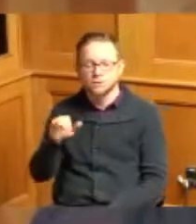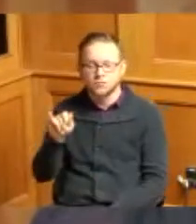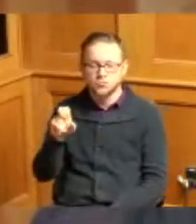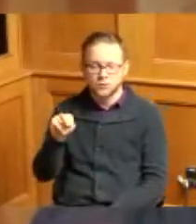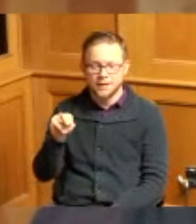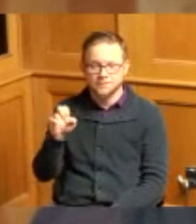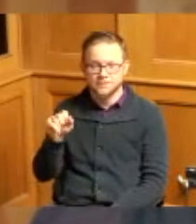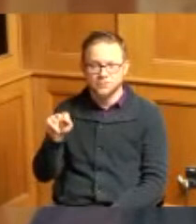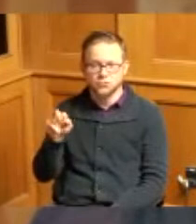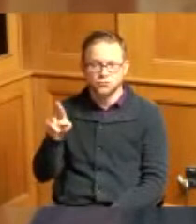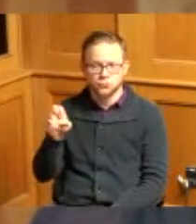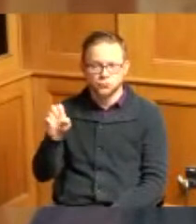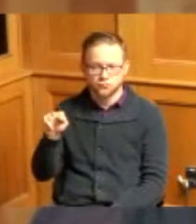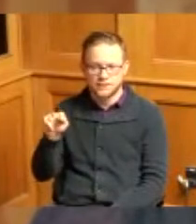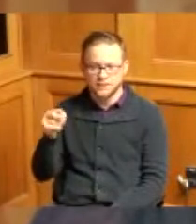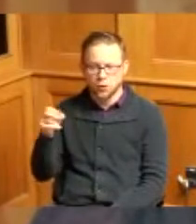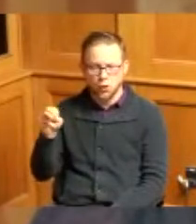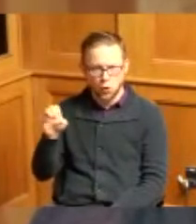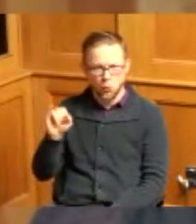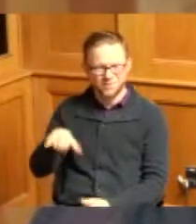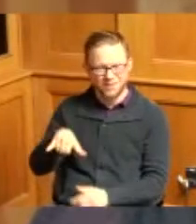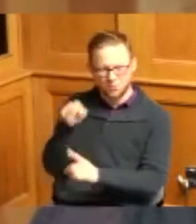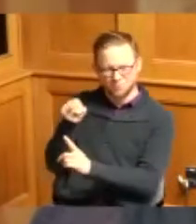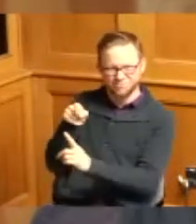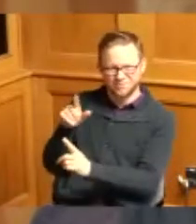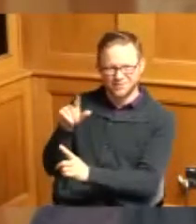in Lincoln Heights it was a great celebration there are four house